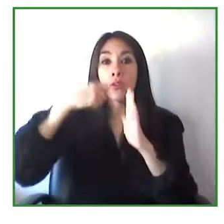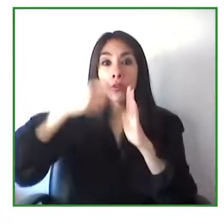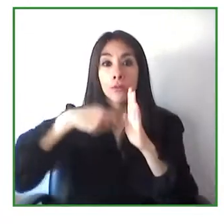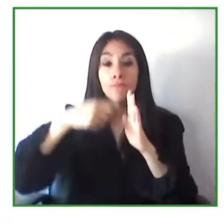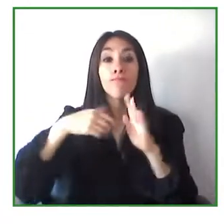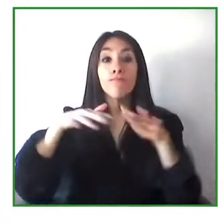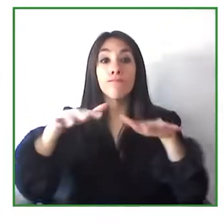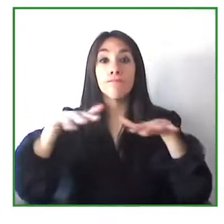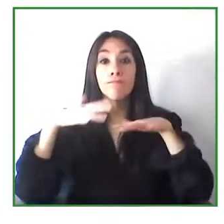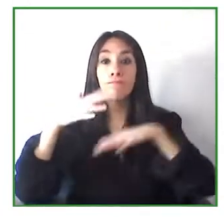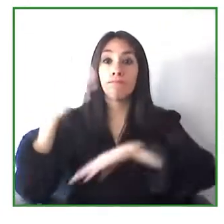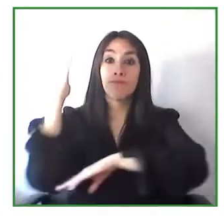first session today.